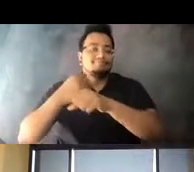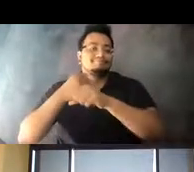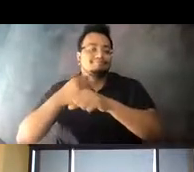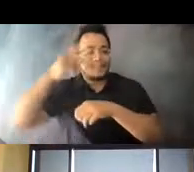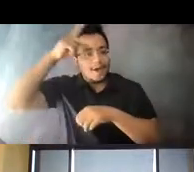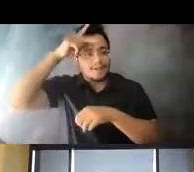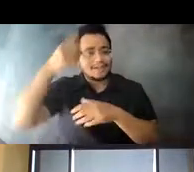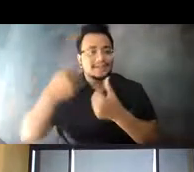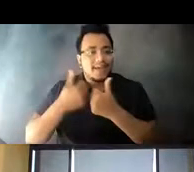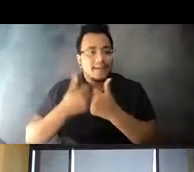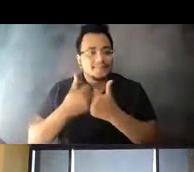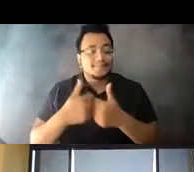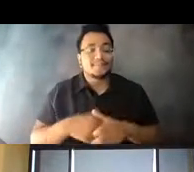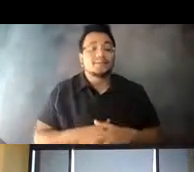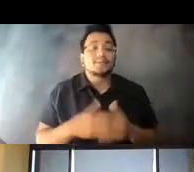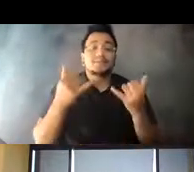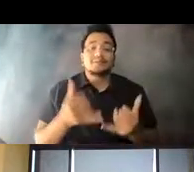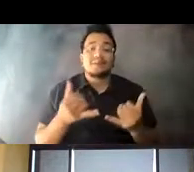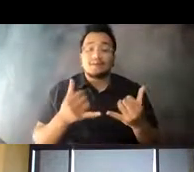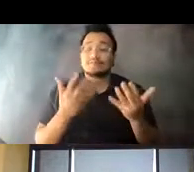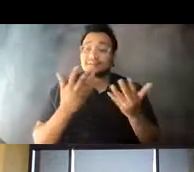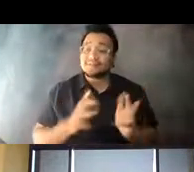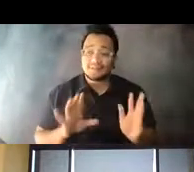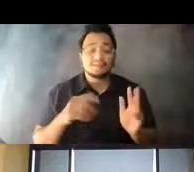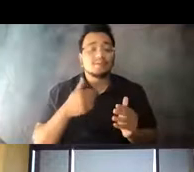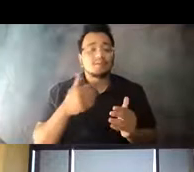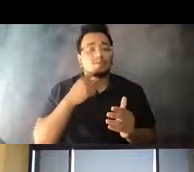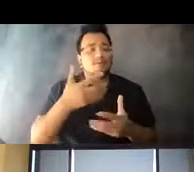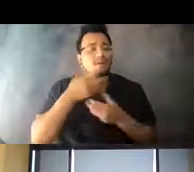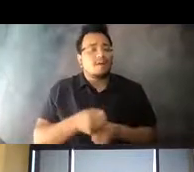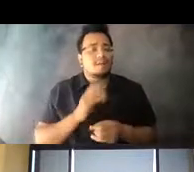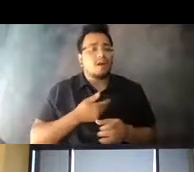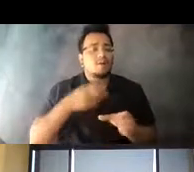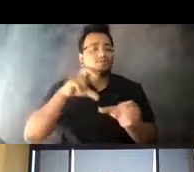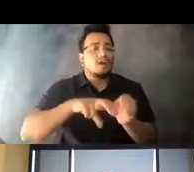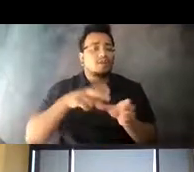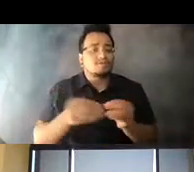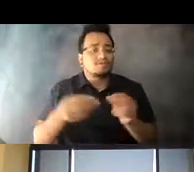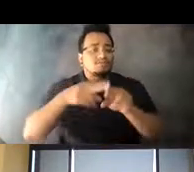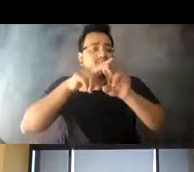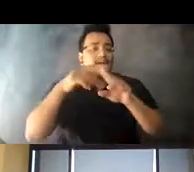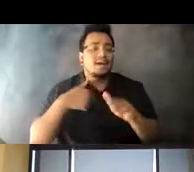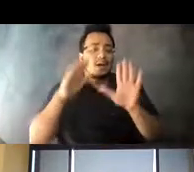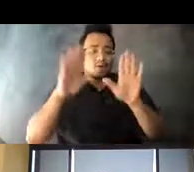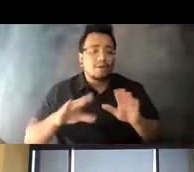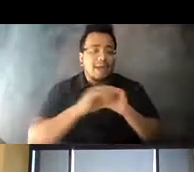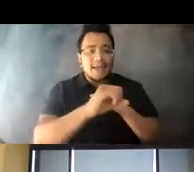14:45:57 So indication, we're confident our ridership recovery efforts combined with all the exceptional opportunities to advance transit in San